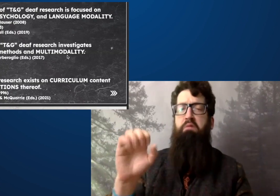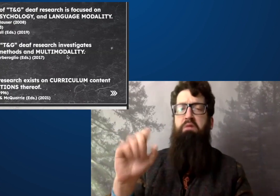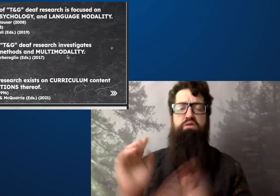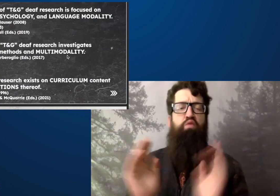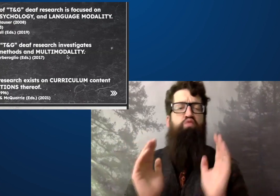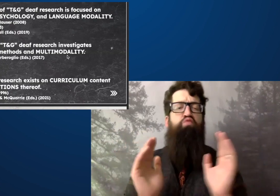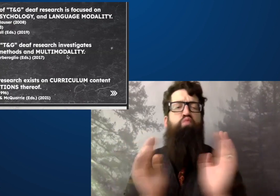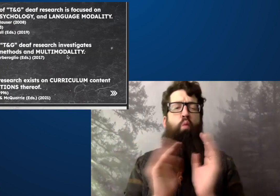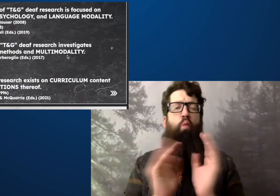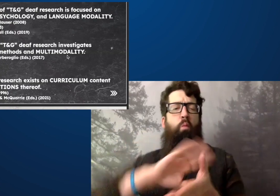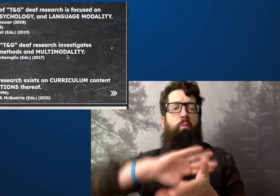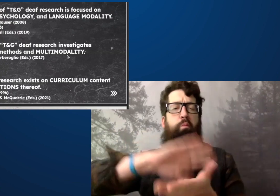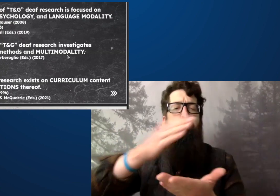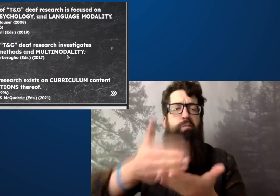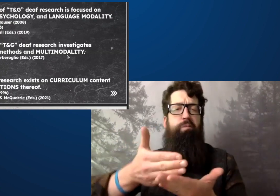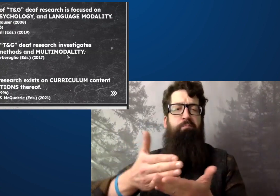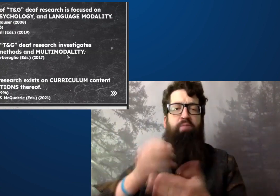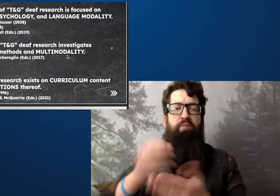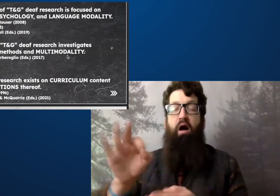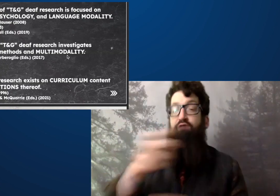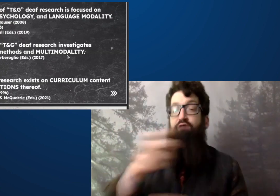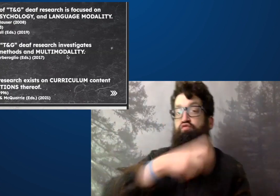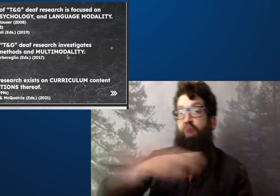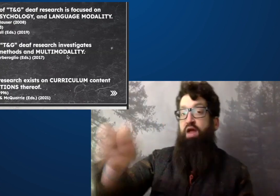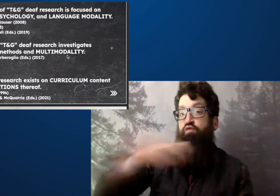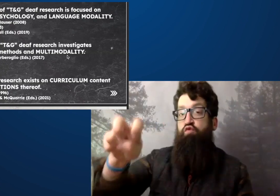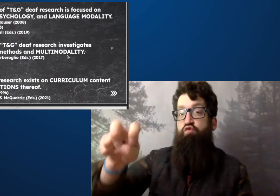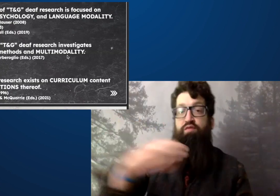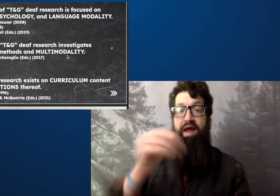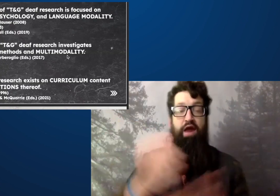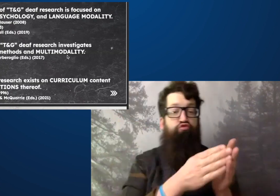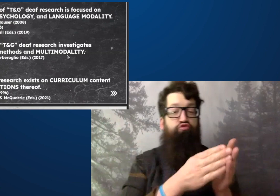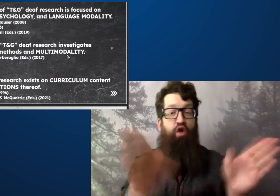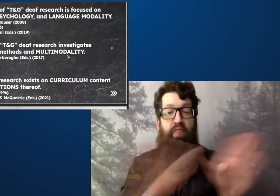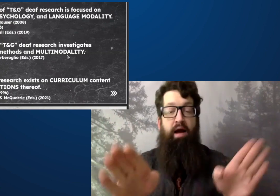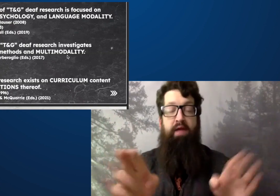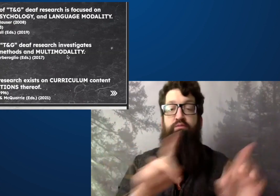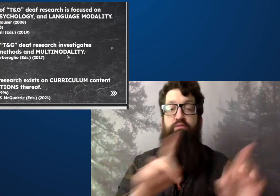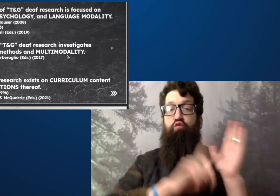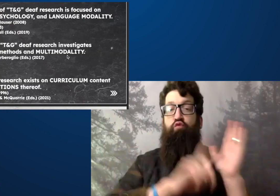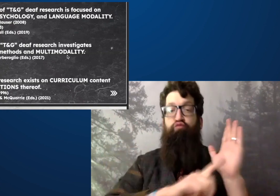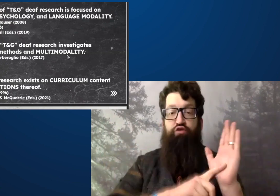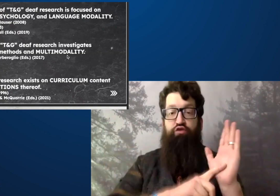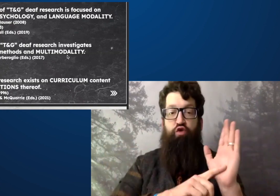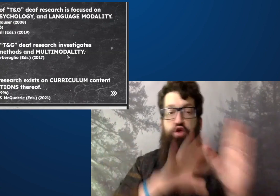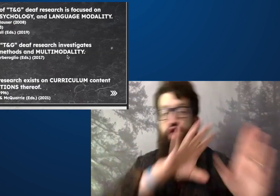Now, the next one states that a minority of transferability and generalization